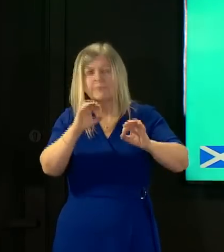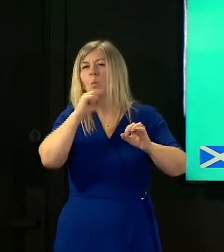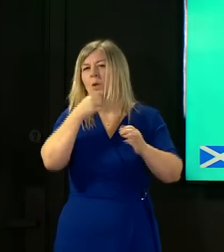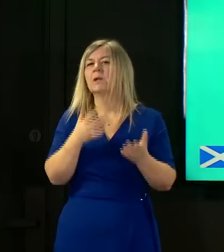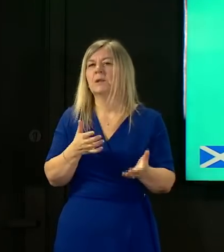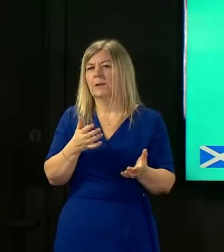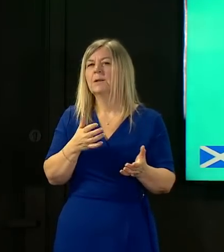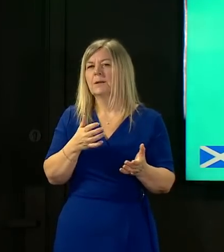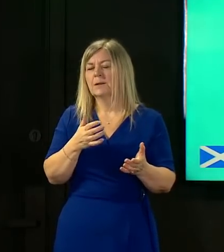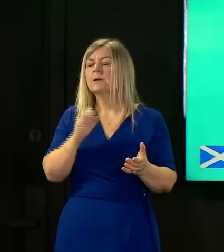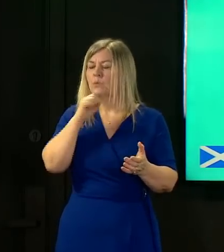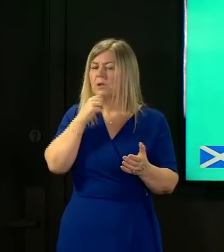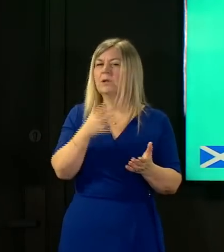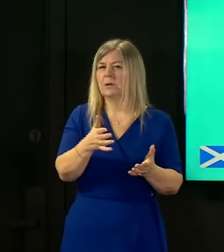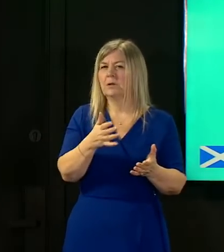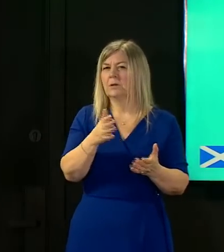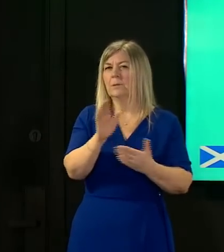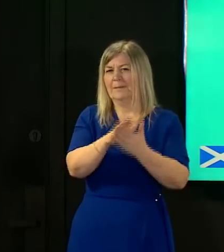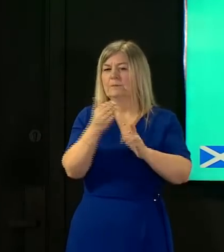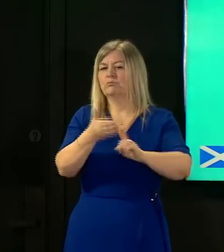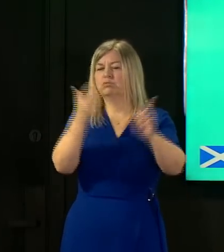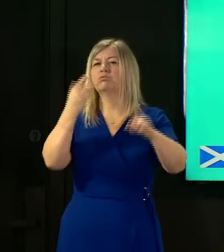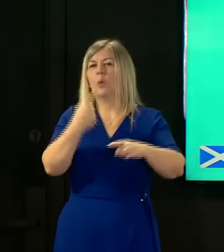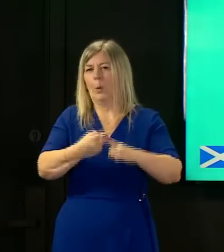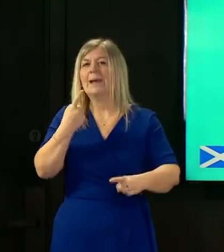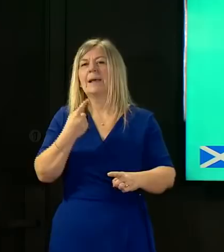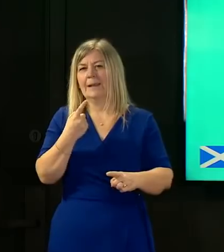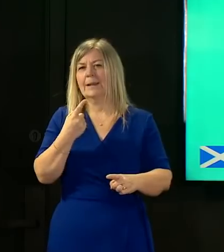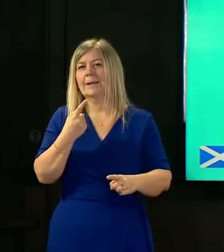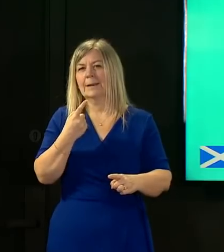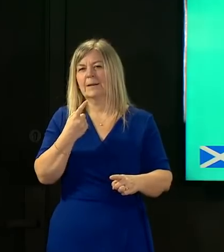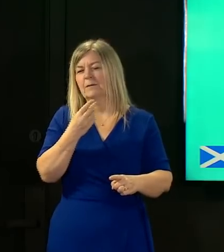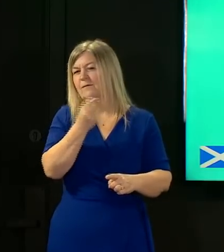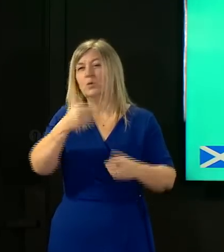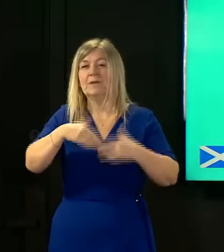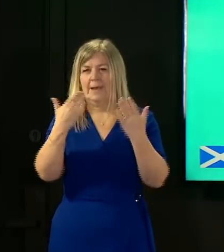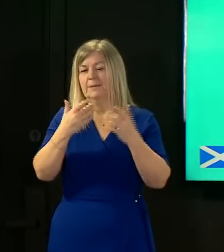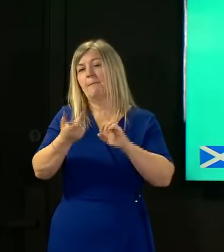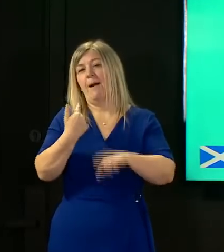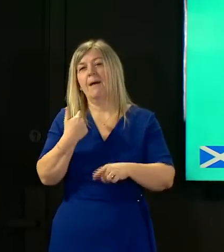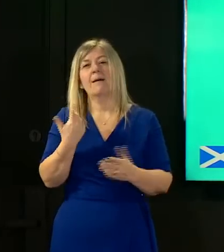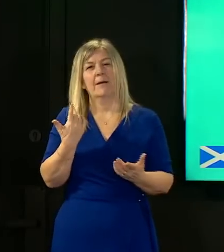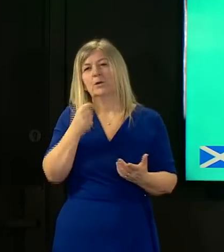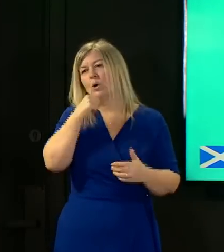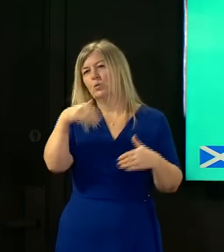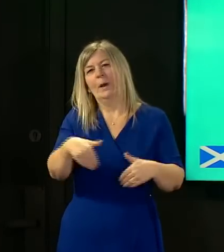so that we'll be able to get those results back in a matter of days rather than the time it's taken